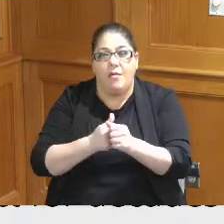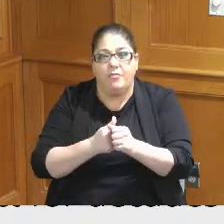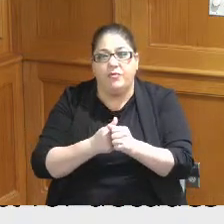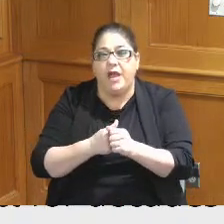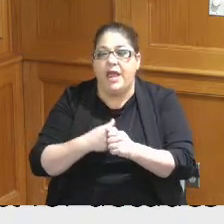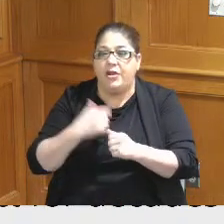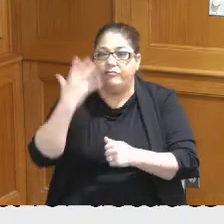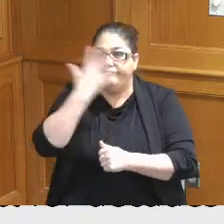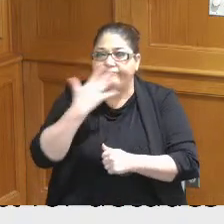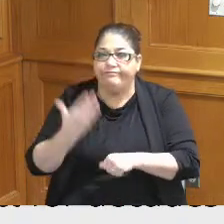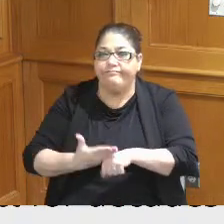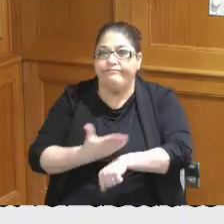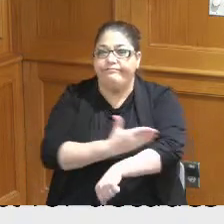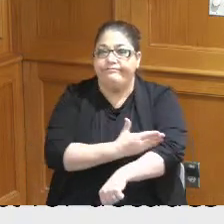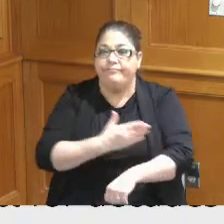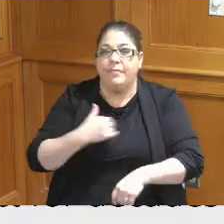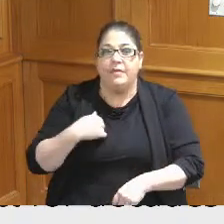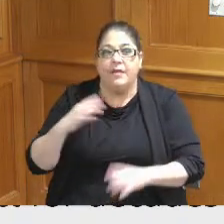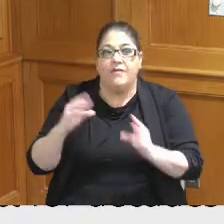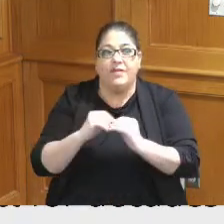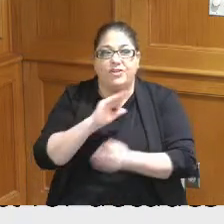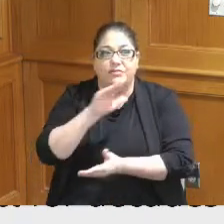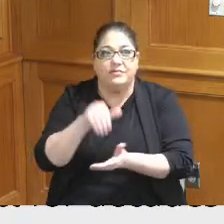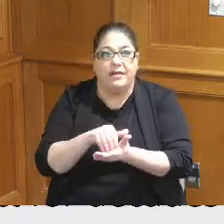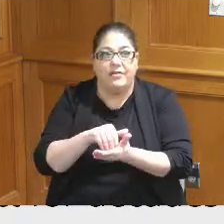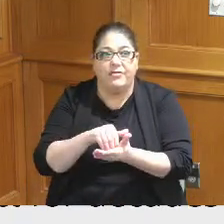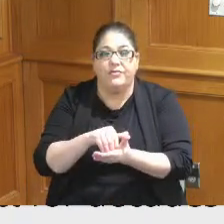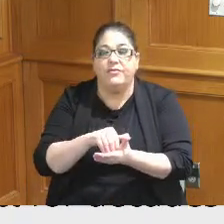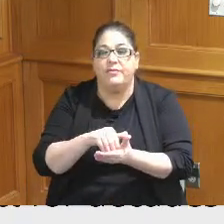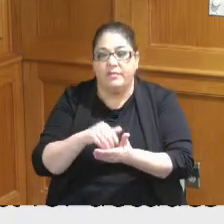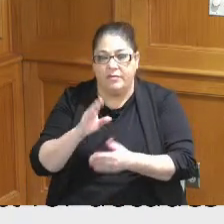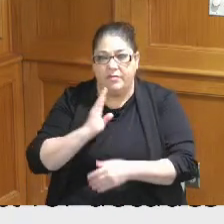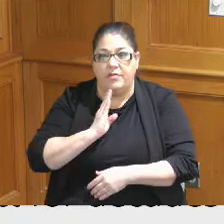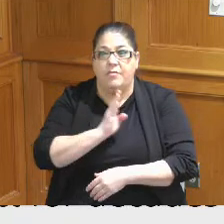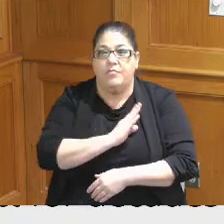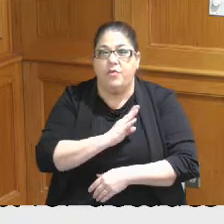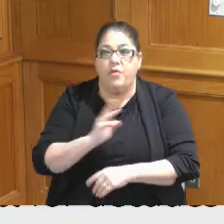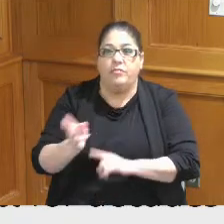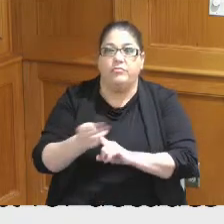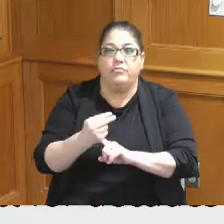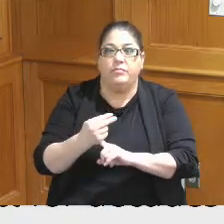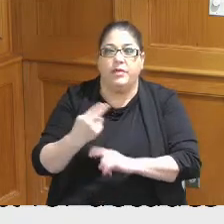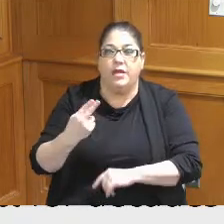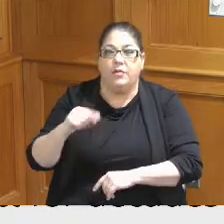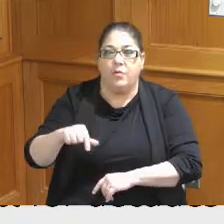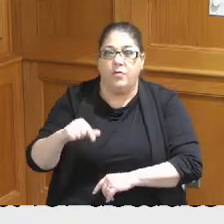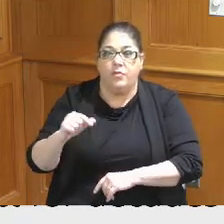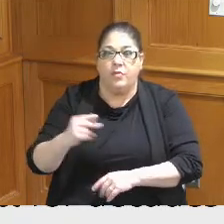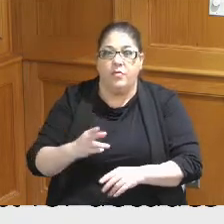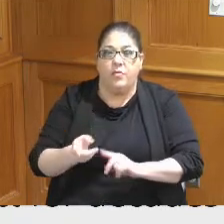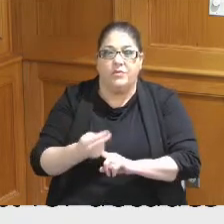Convention Center the the Board has identified the headquarter hotel as its top priority but